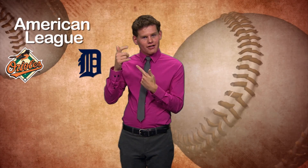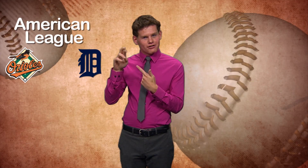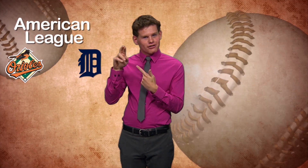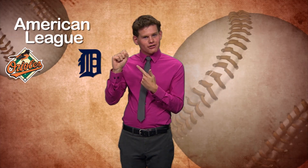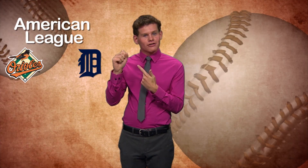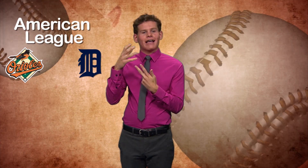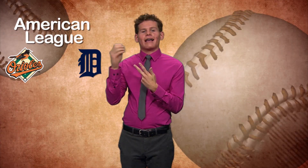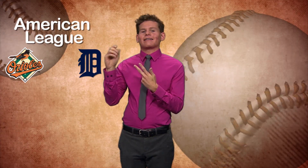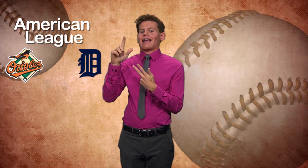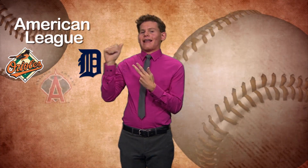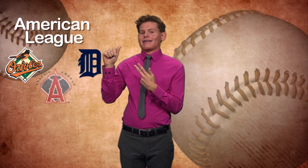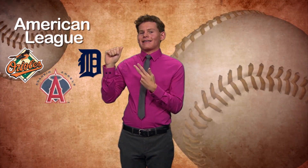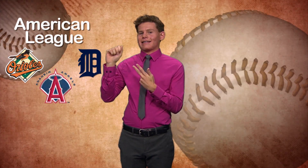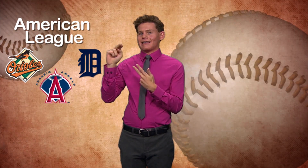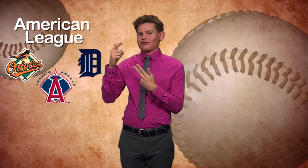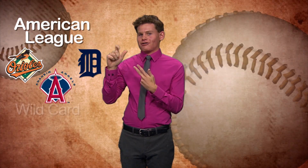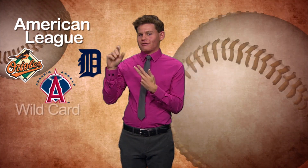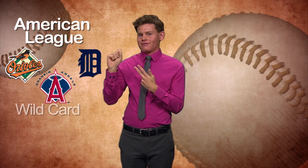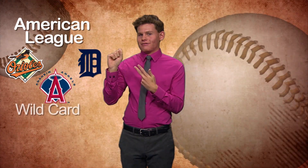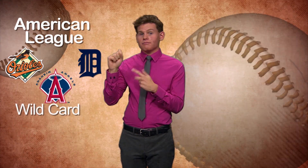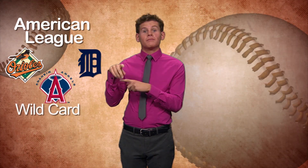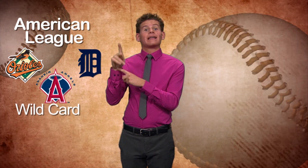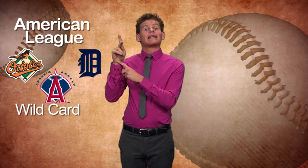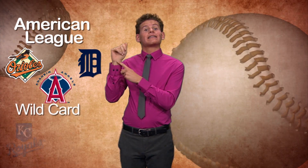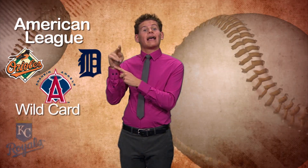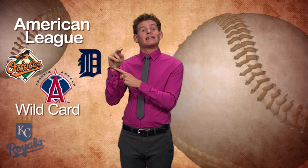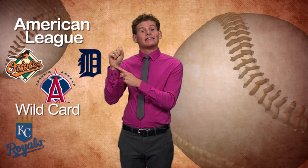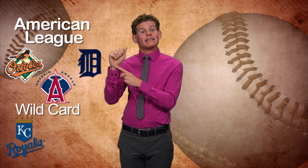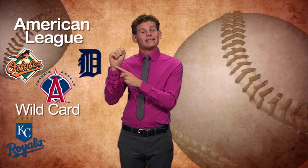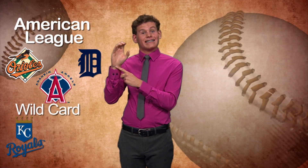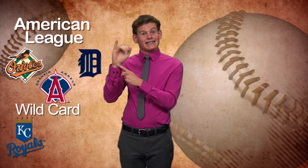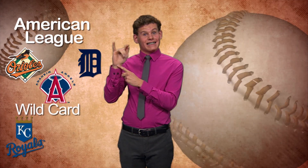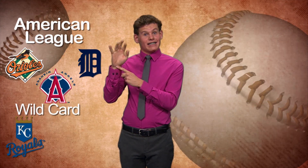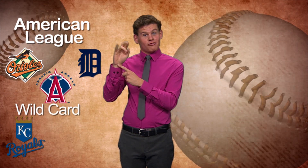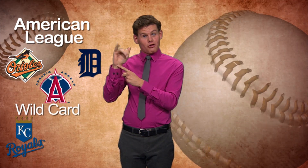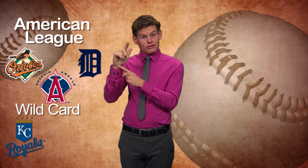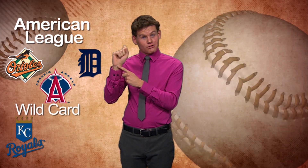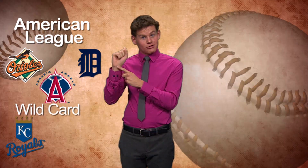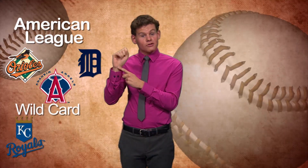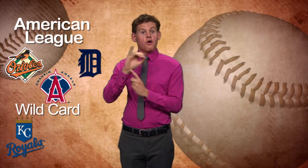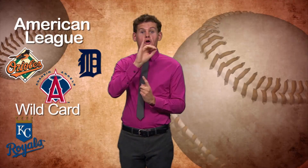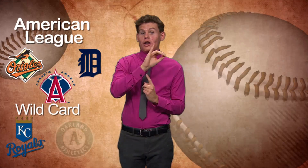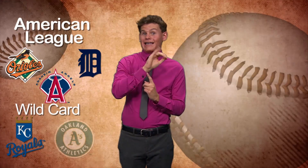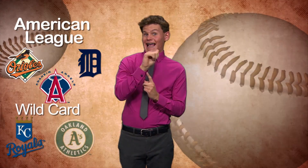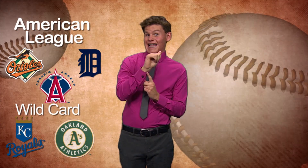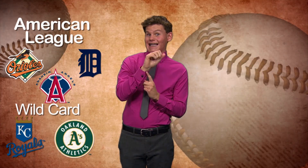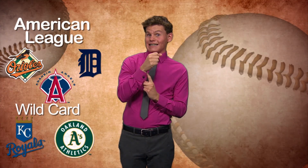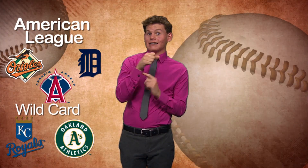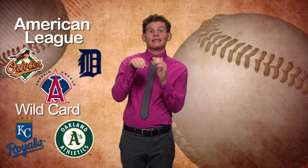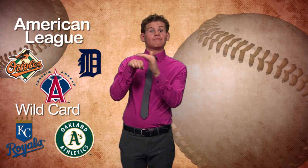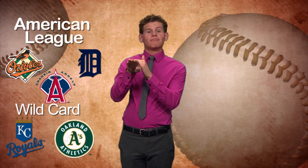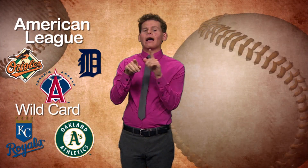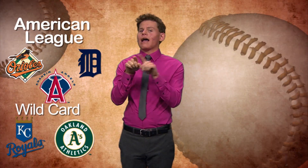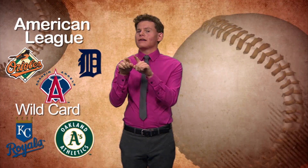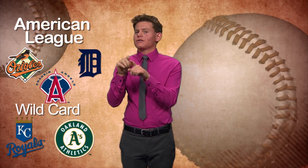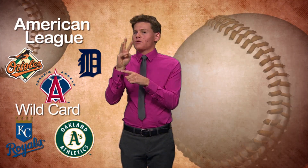Detroit Tigers and LA Angels. The Kansas City Royals and the Oakland A’s will enter as